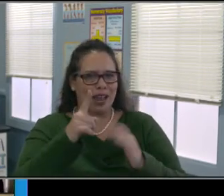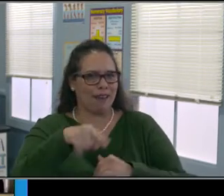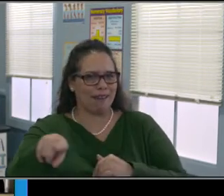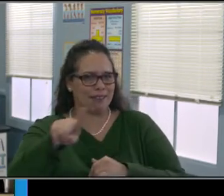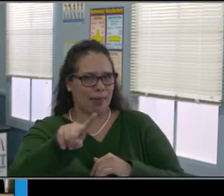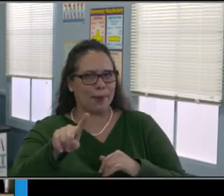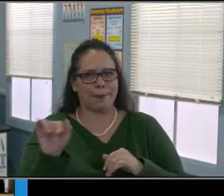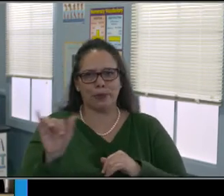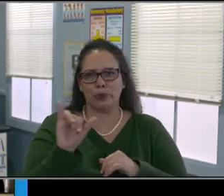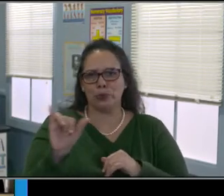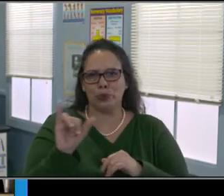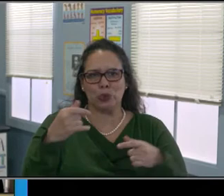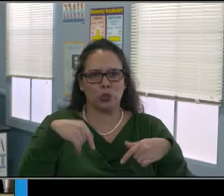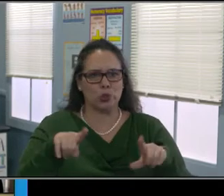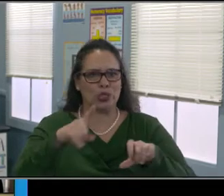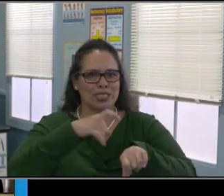who is here with us has an update as well.